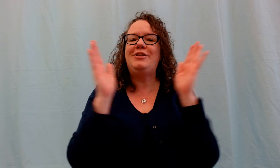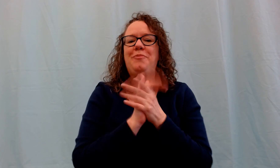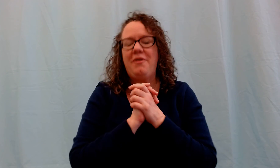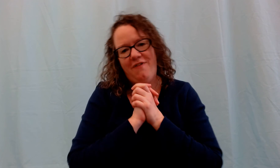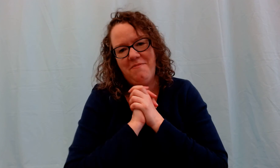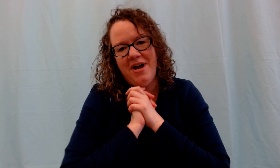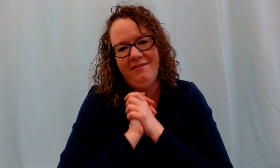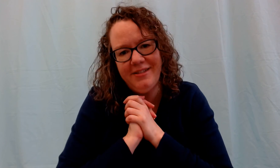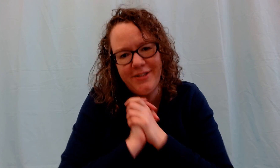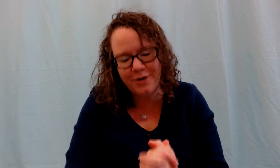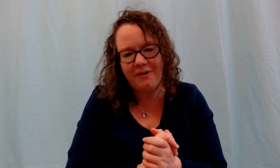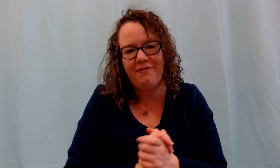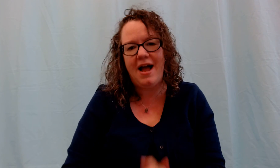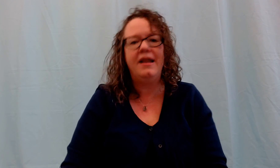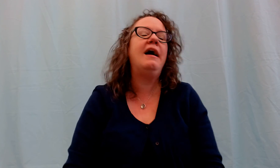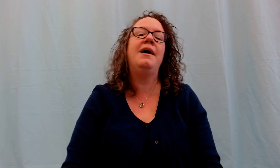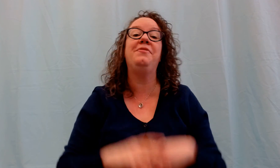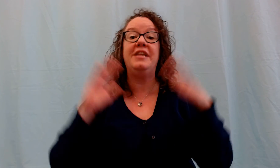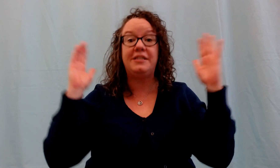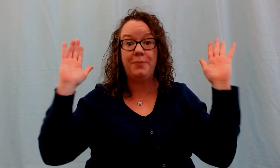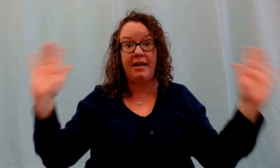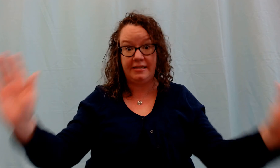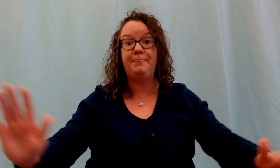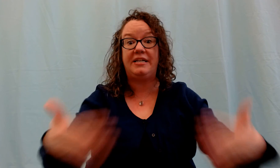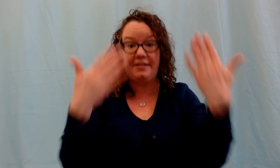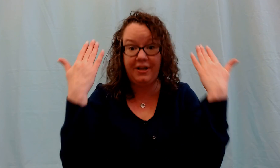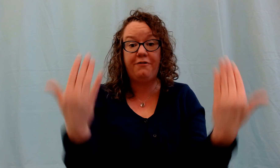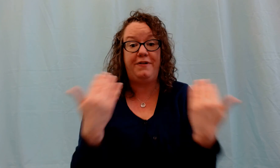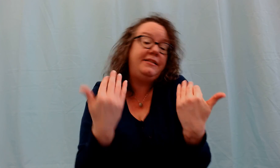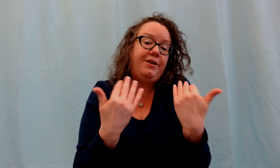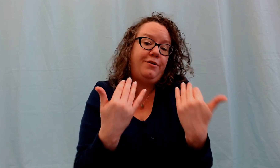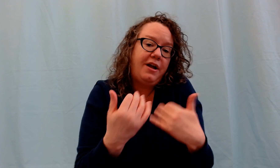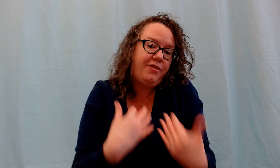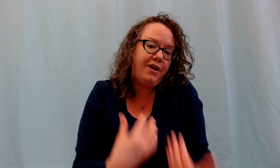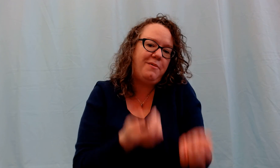Super fun one. Super fun. This one it's best if they are facing you. They're gonna